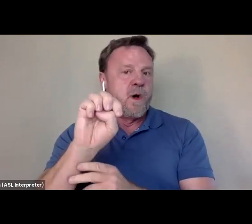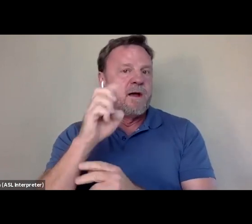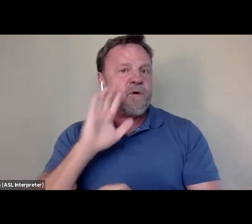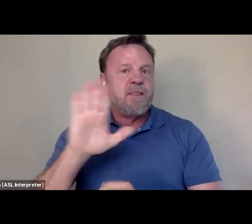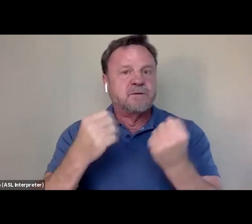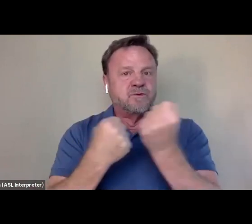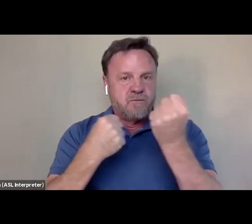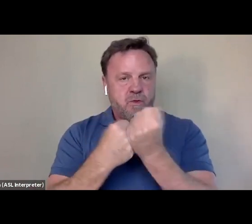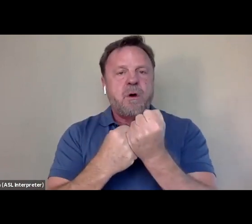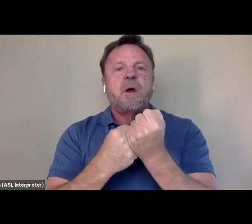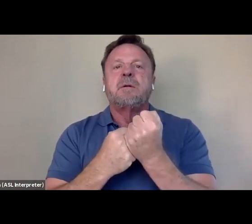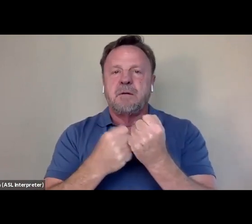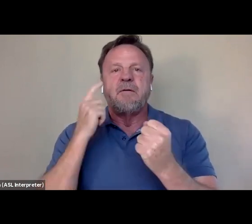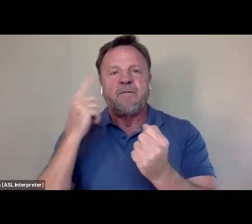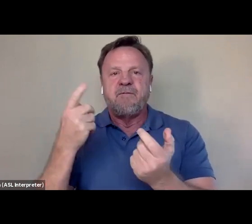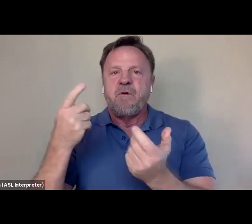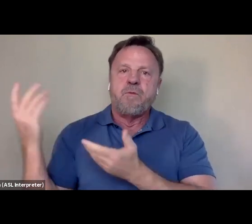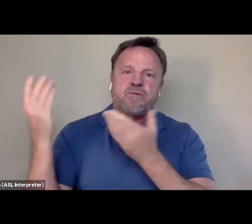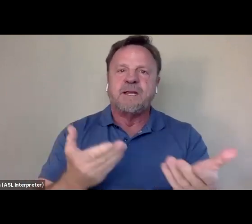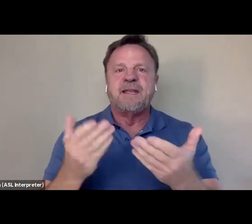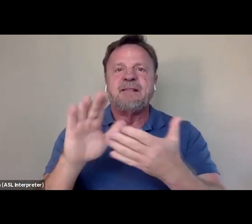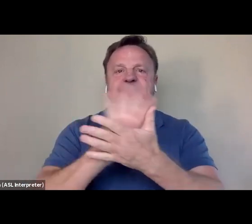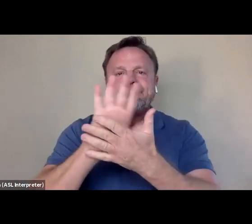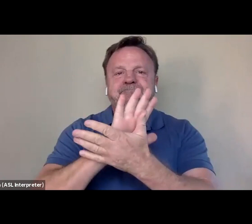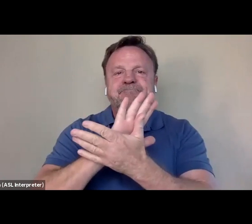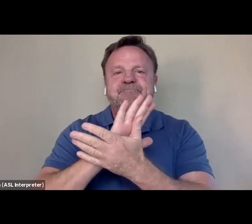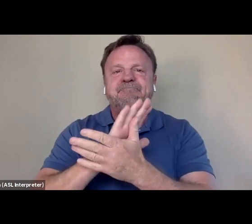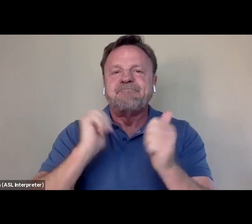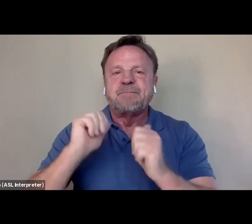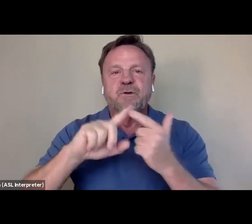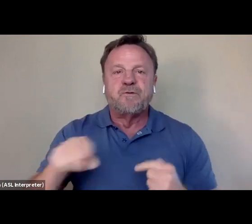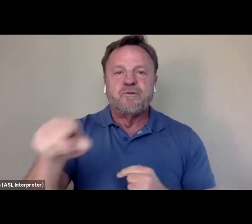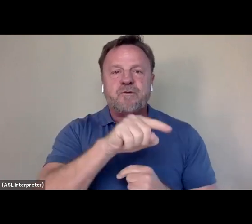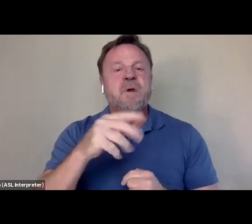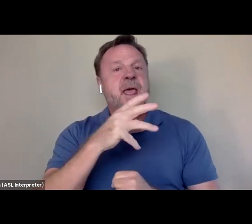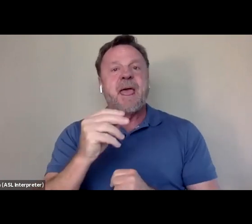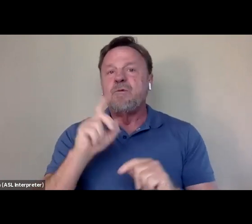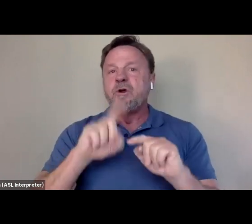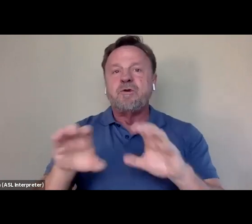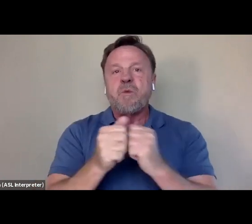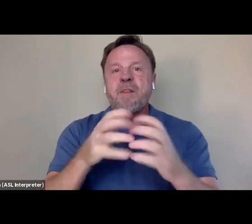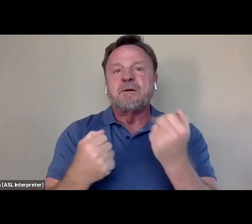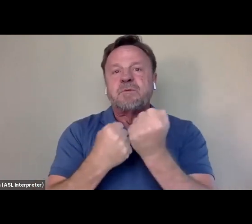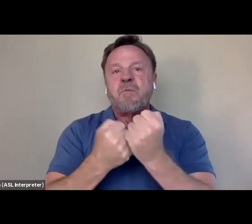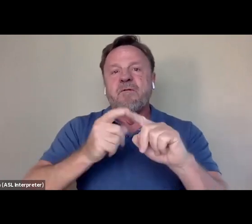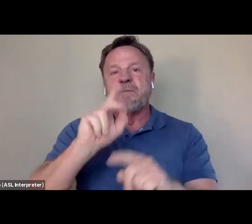in bringing the screening series to you all. And we're also, wouldn't be able to do it without support from KCRW.